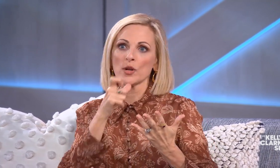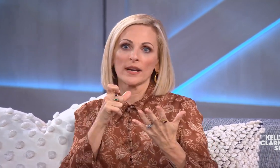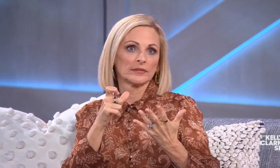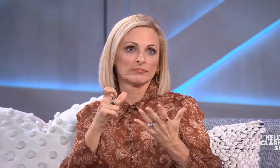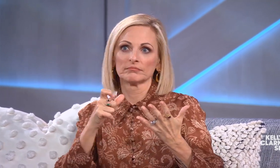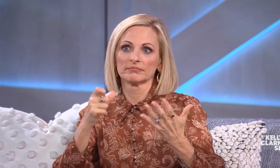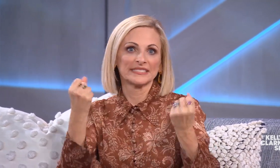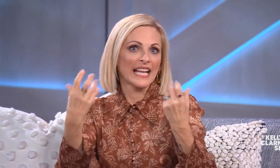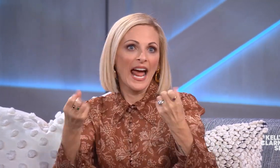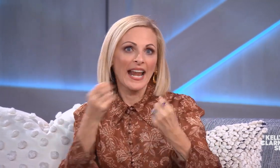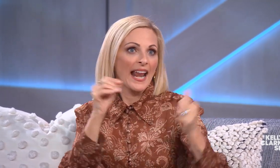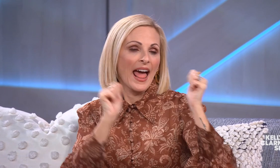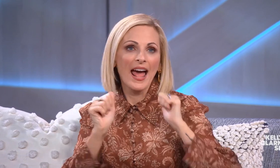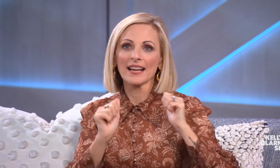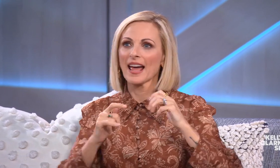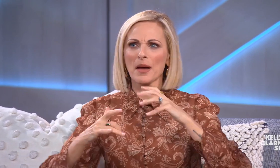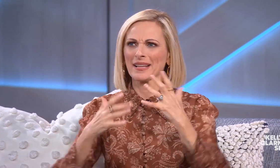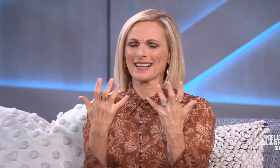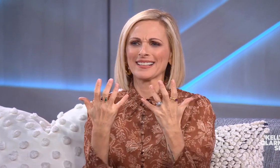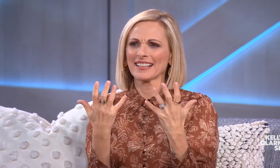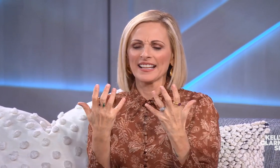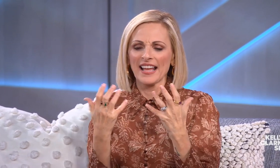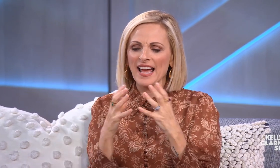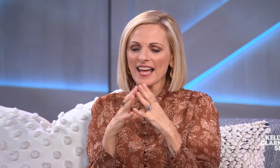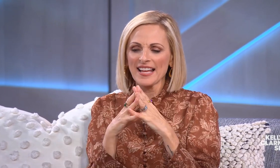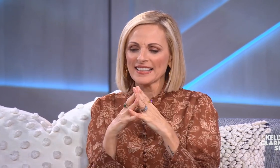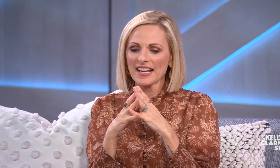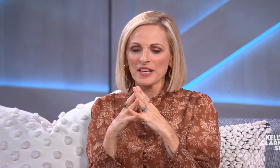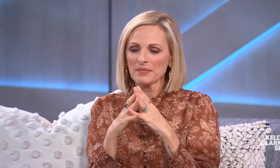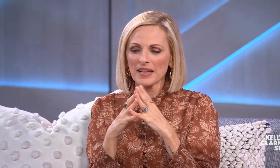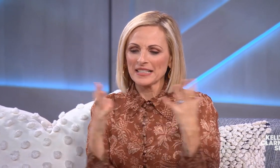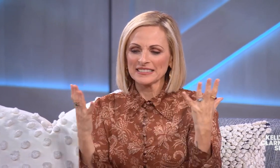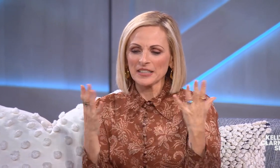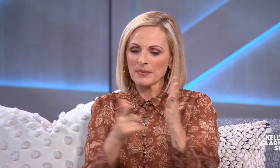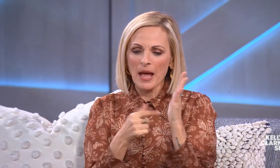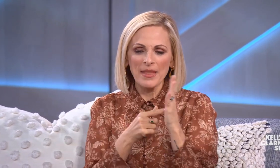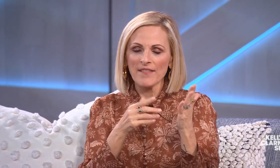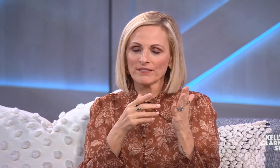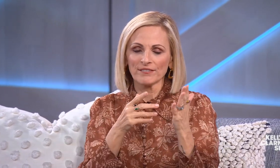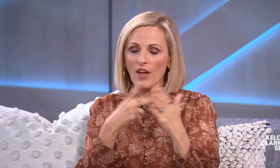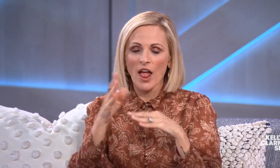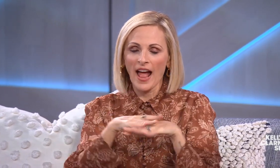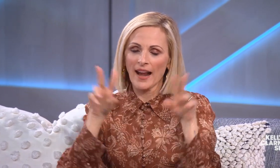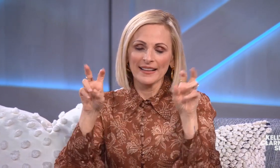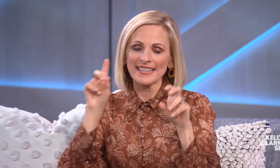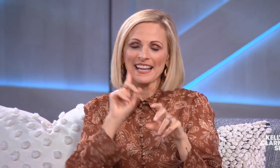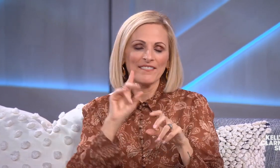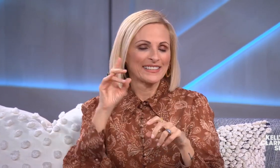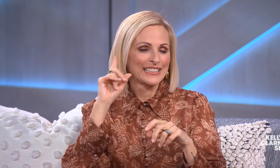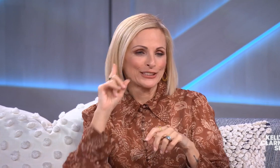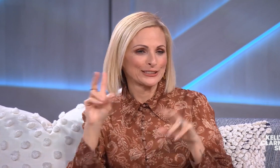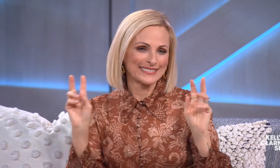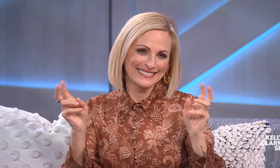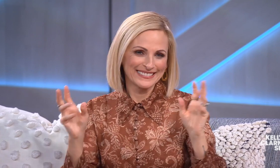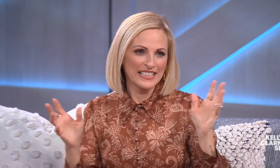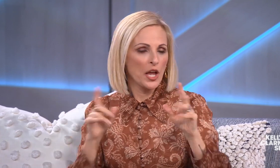and Coda's, people who can sign and who can act. And it's sometimes you know it would fall on deaf ears,